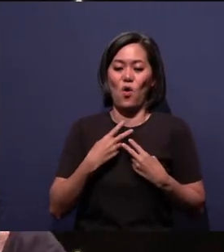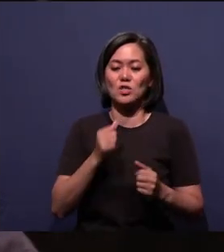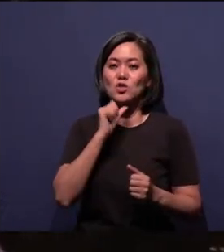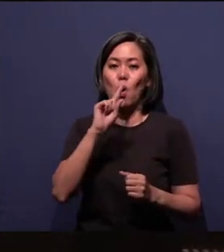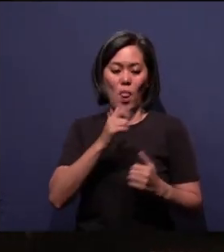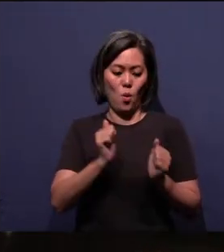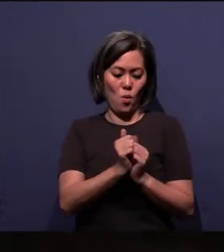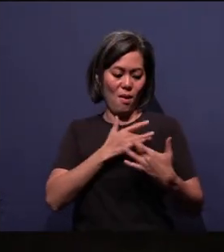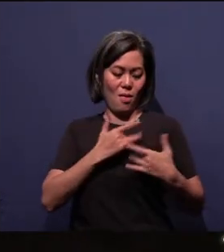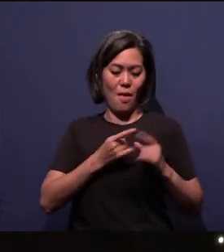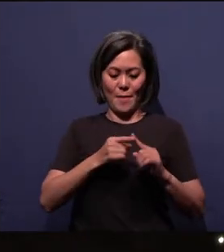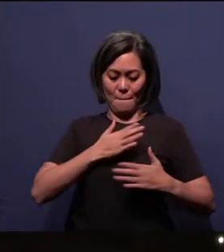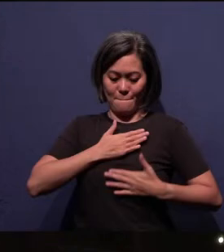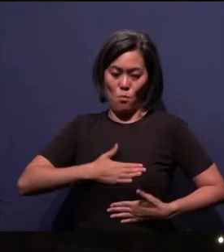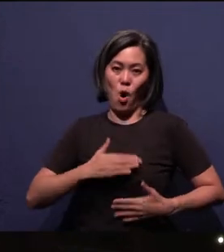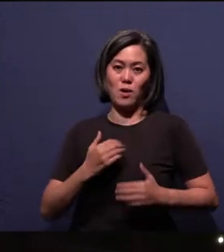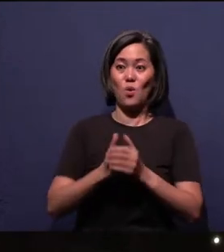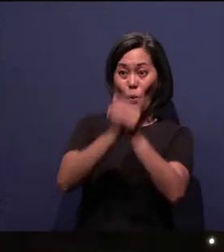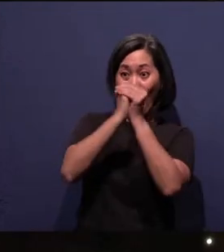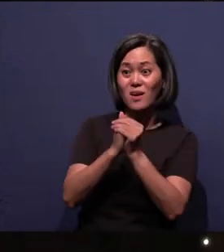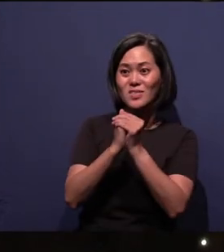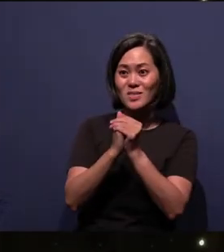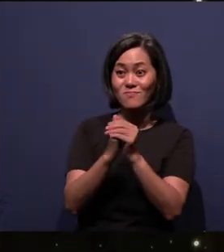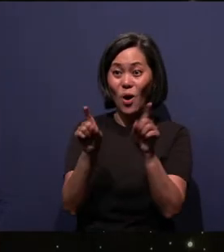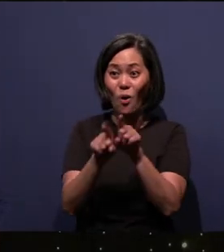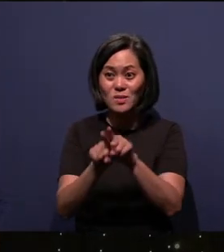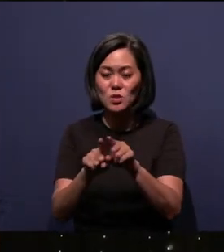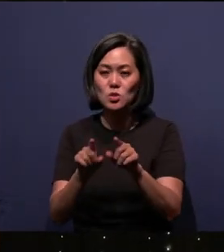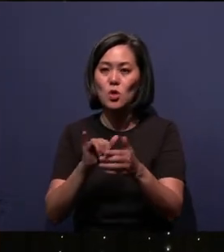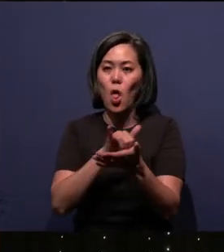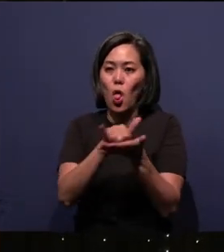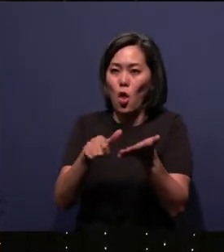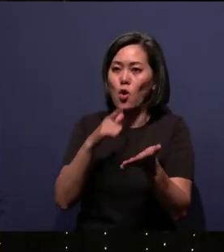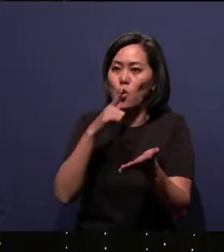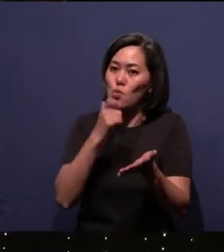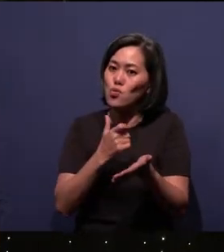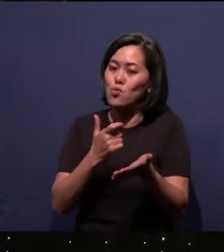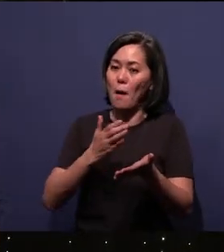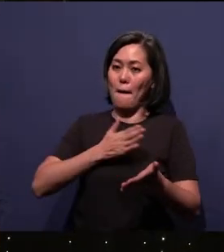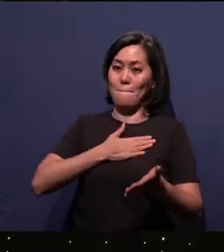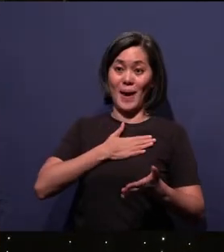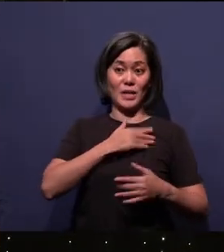but with our bodies as well, okay. So for those of us who were my generation, okay,